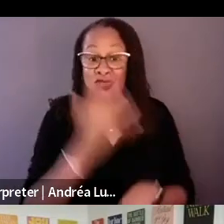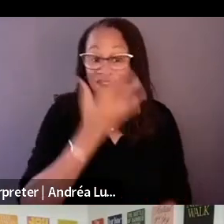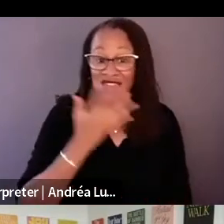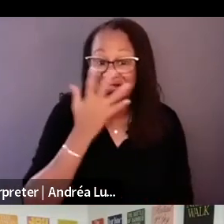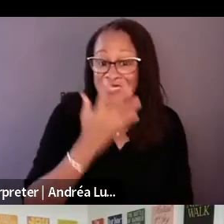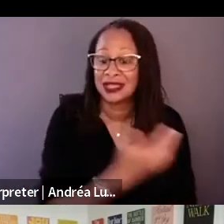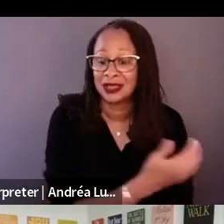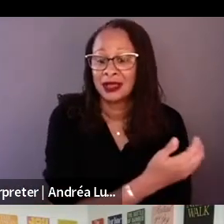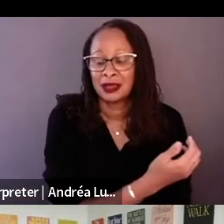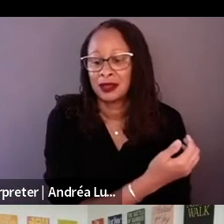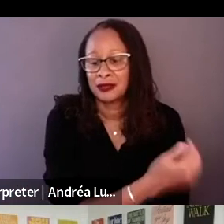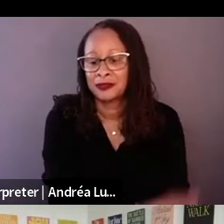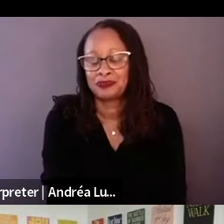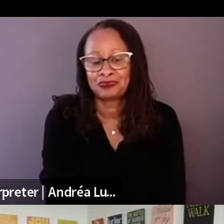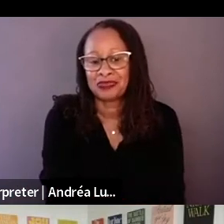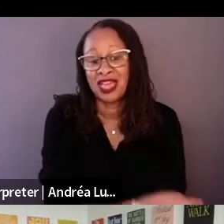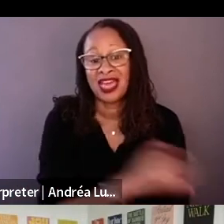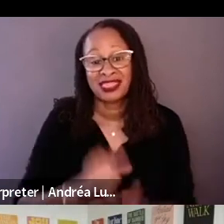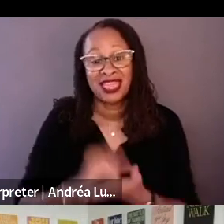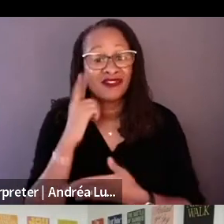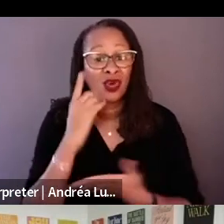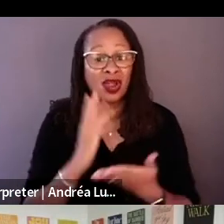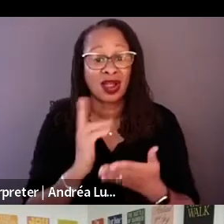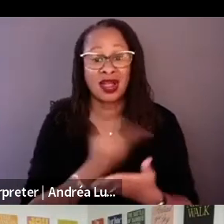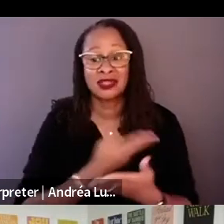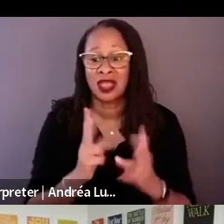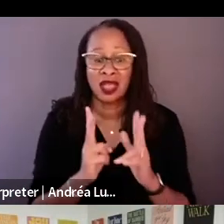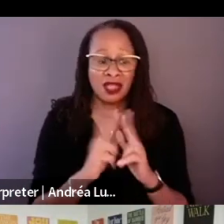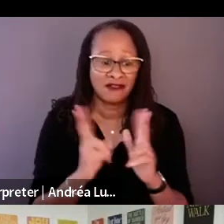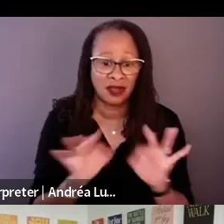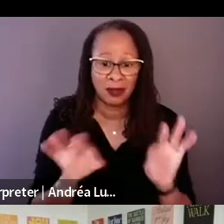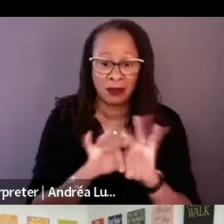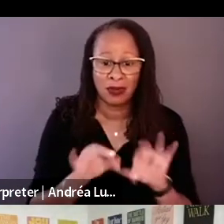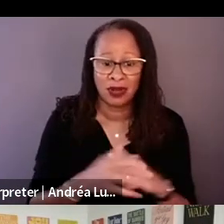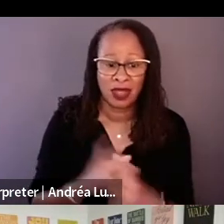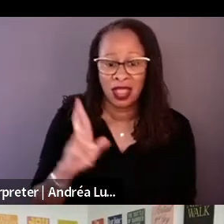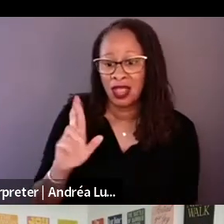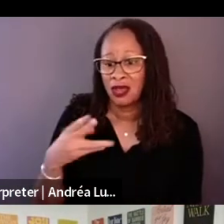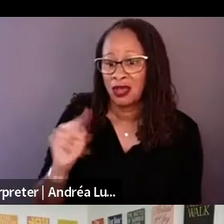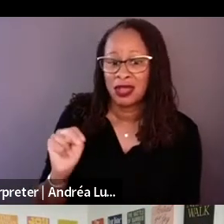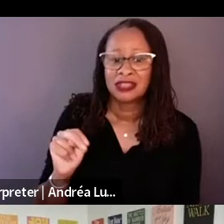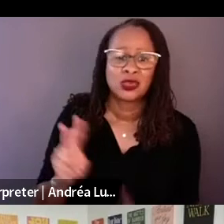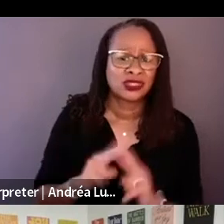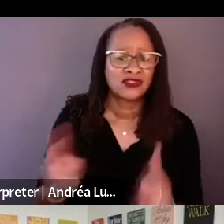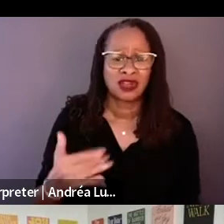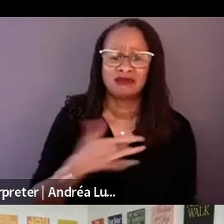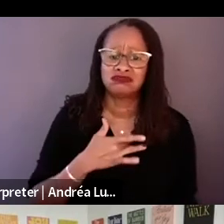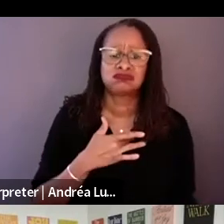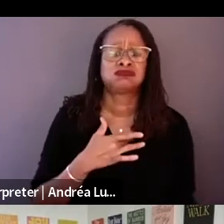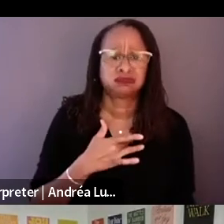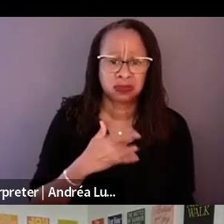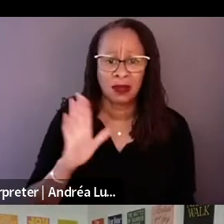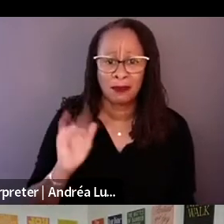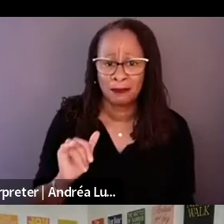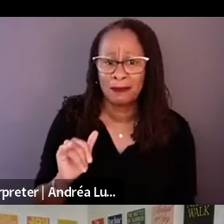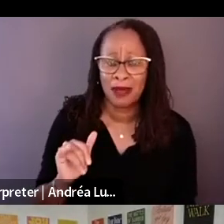She was very moved by the film when she saw it, and asked to be put in touch with the woman